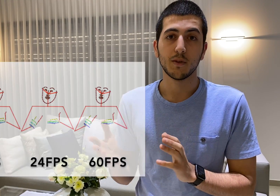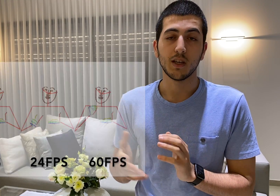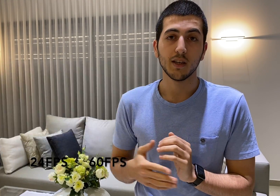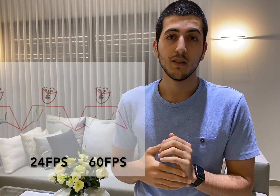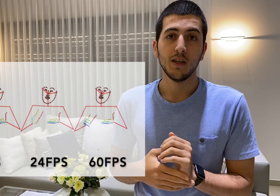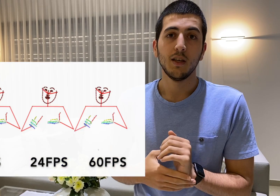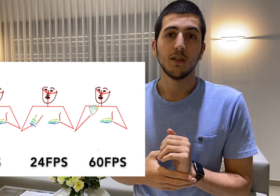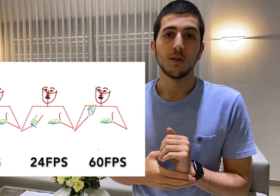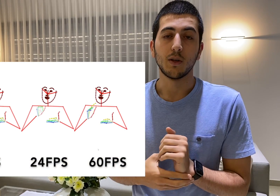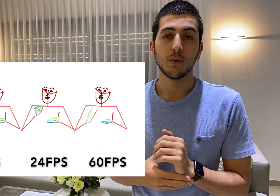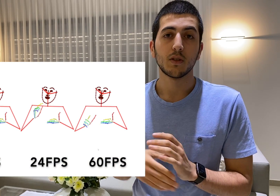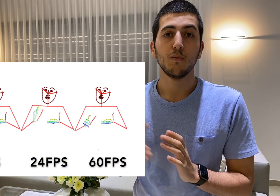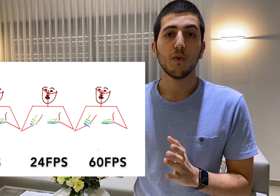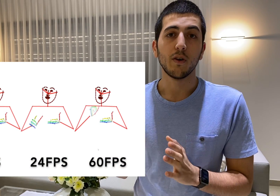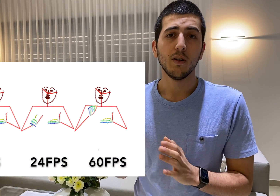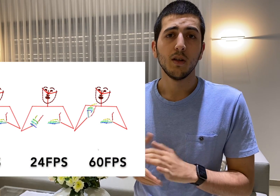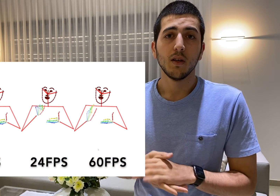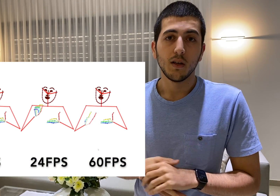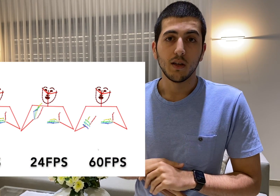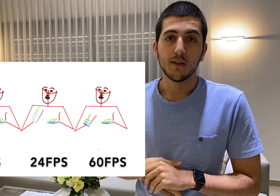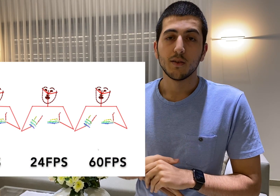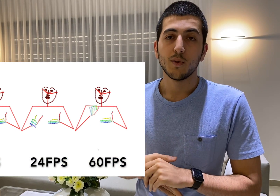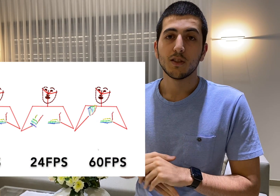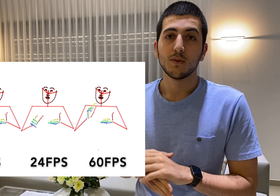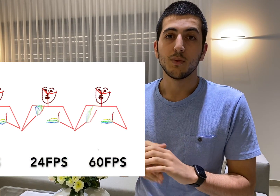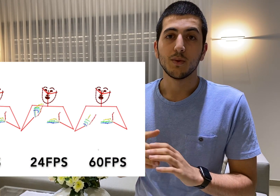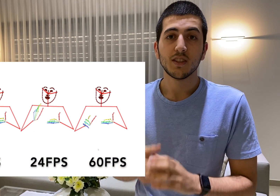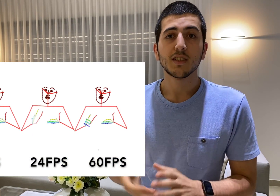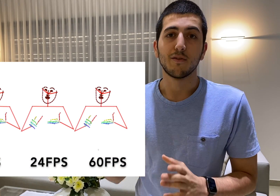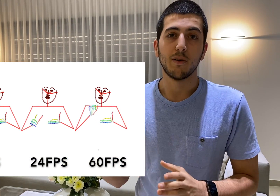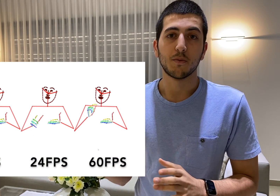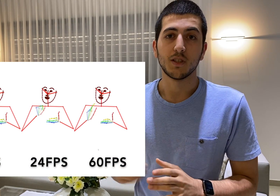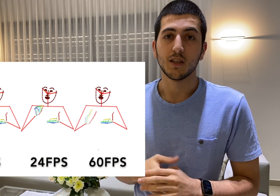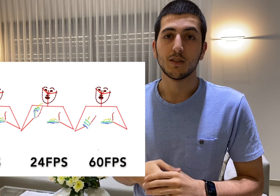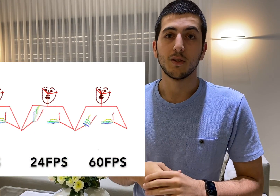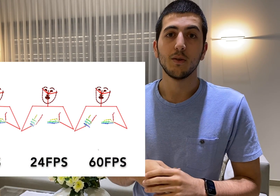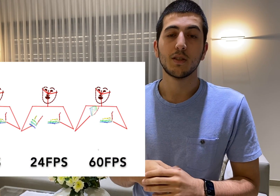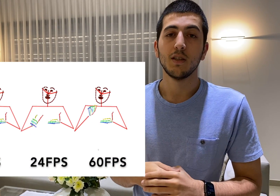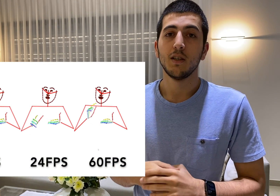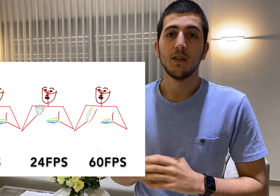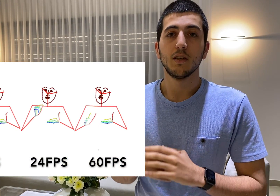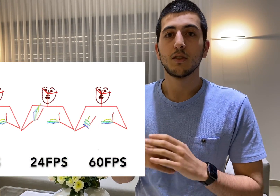second so it looks smoother and once to 60 frames per second so it looks super